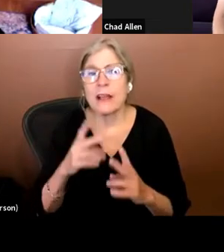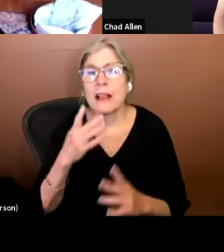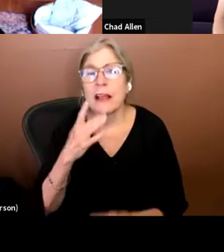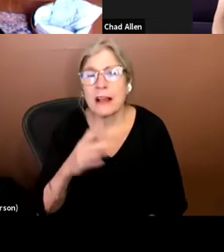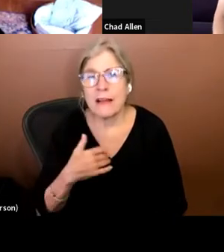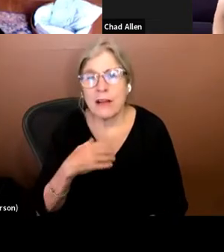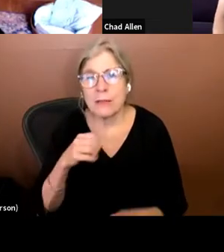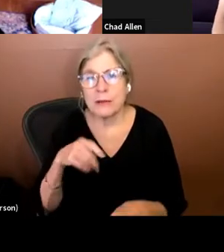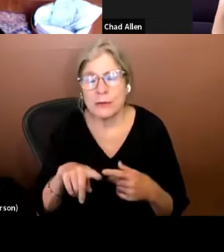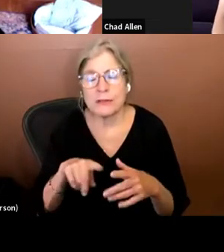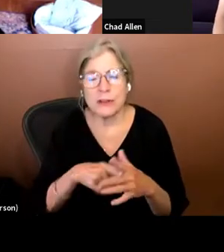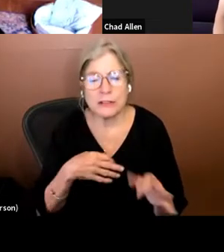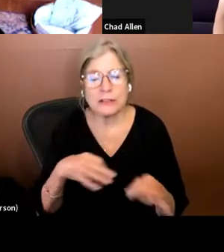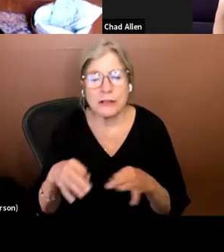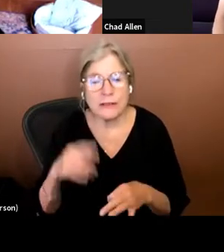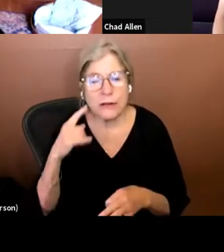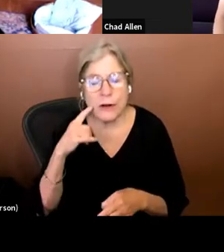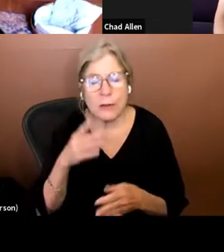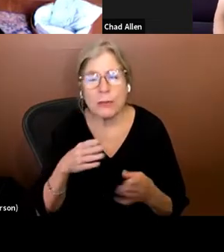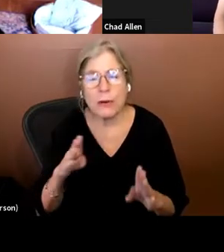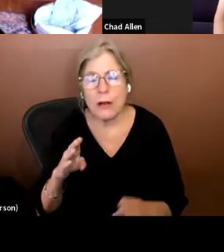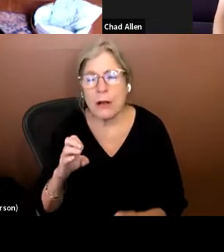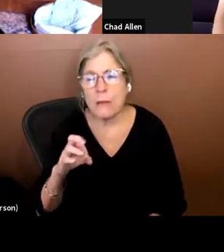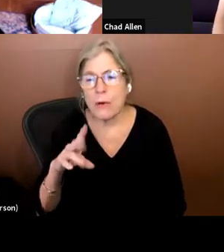describing for broadcast television in 2002. Been